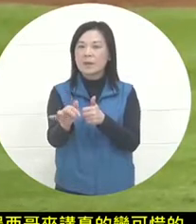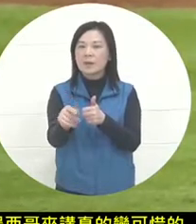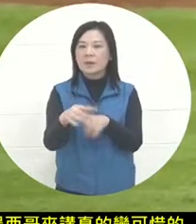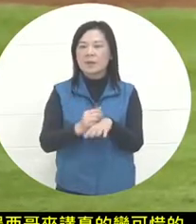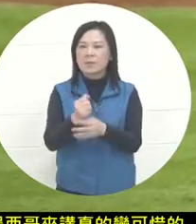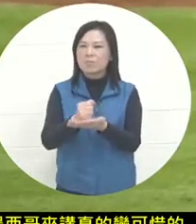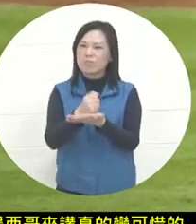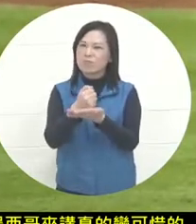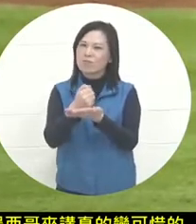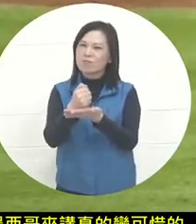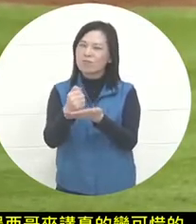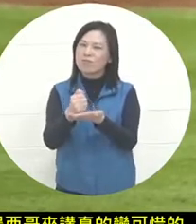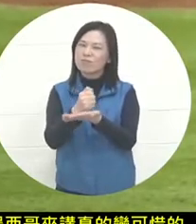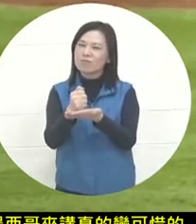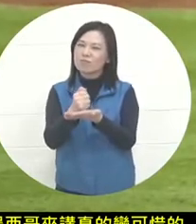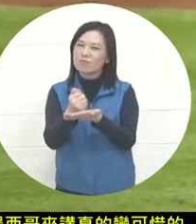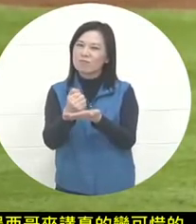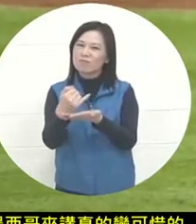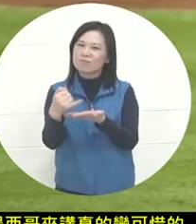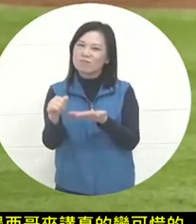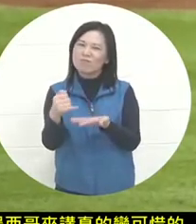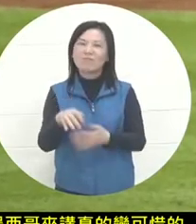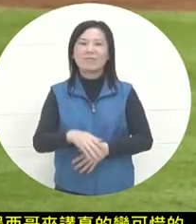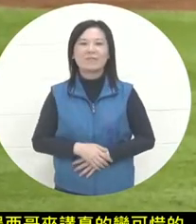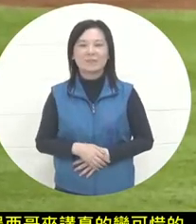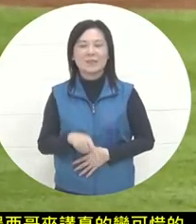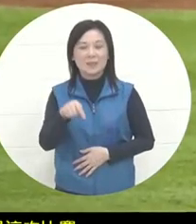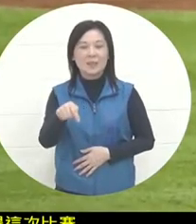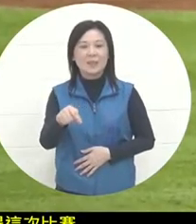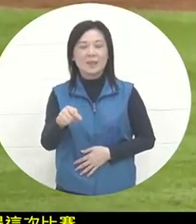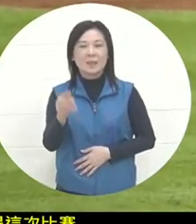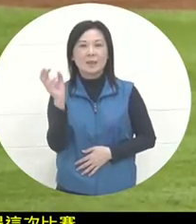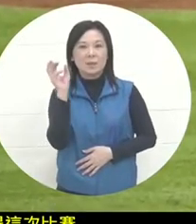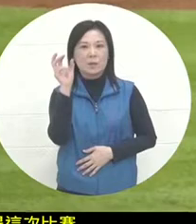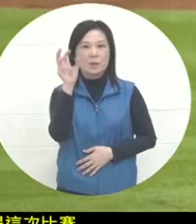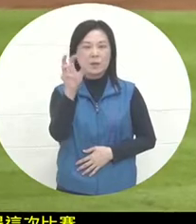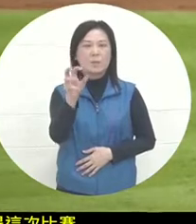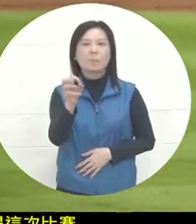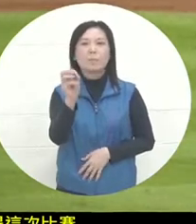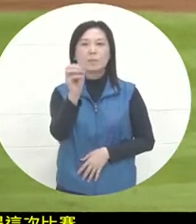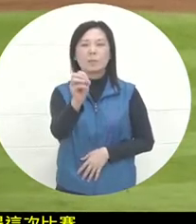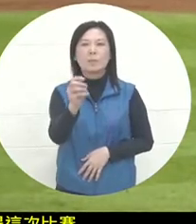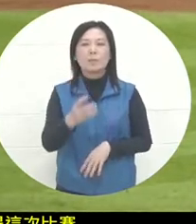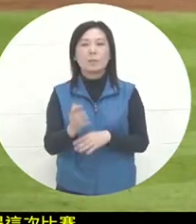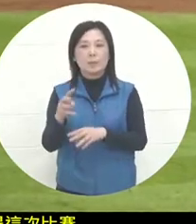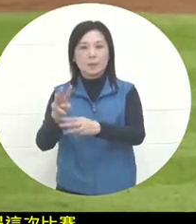not so lucky. Wow, this ball is equal to the runner at first base.